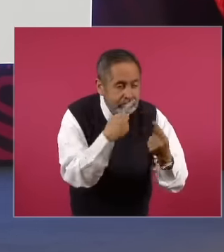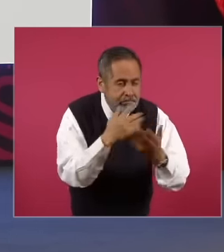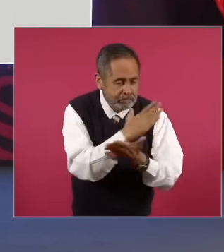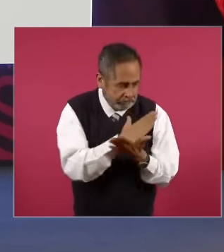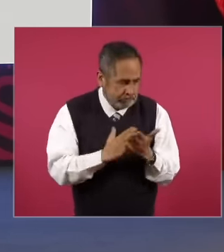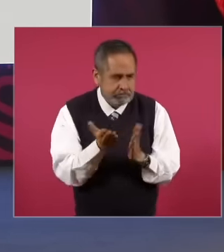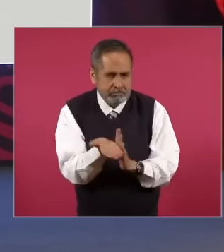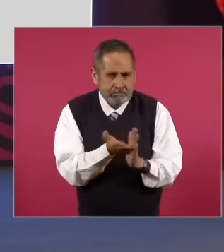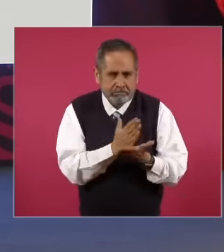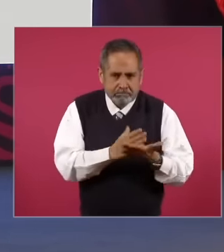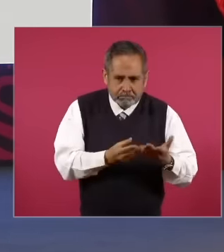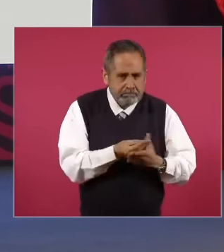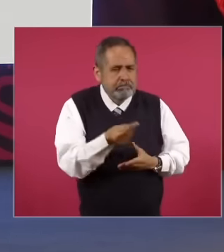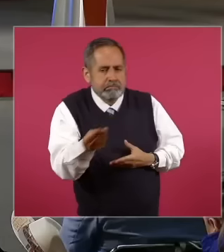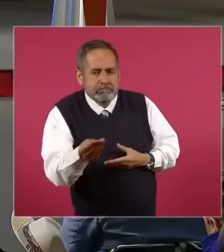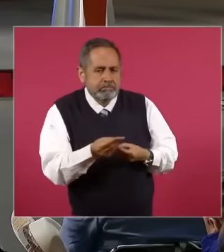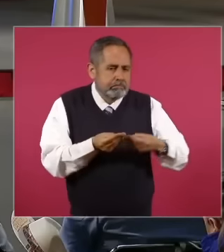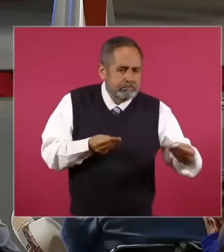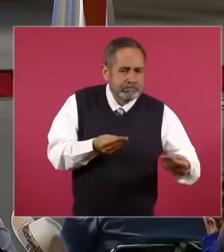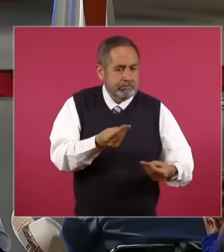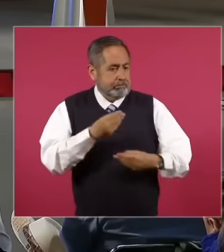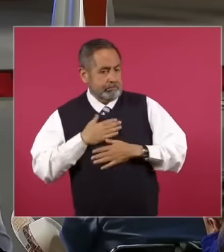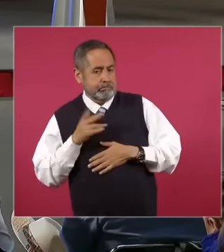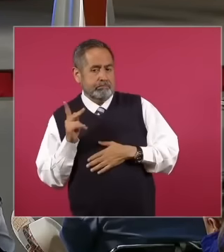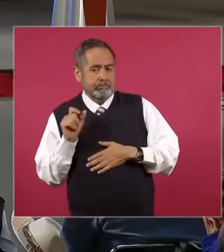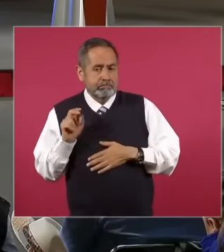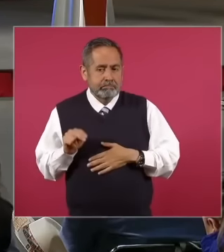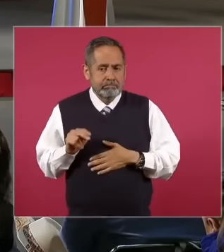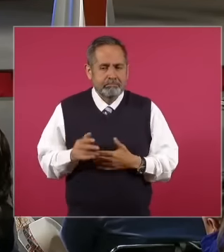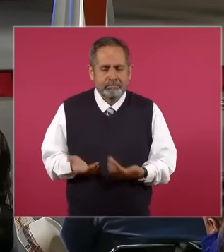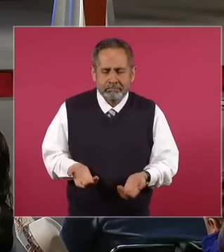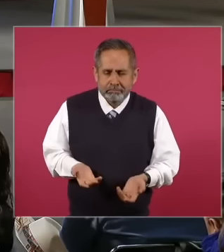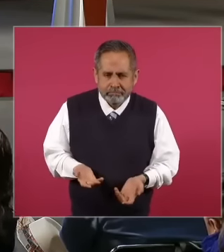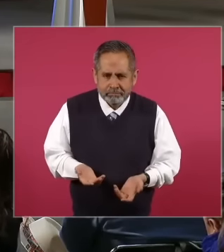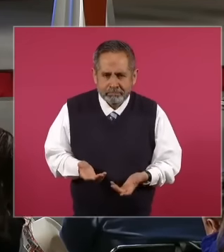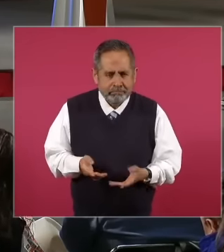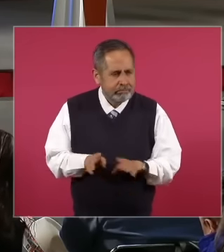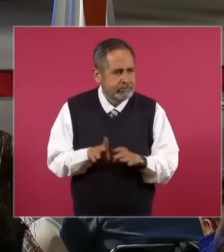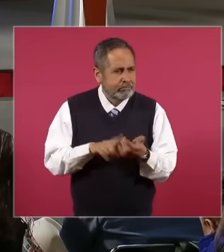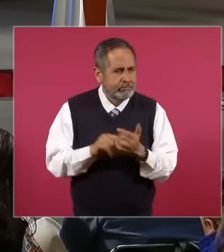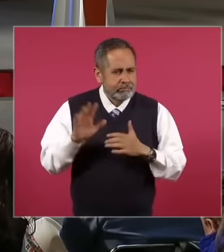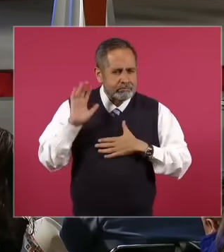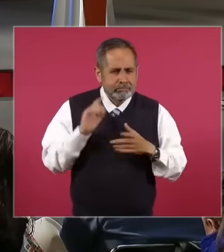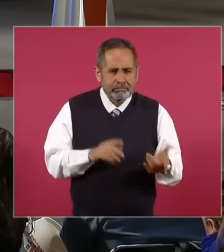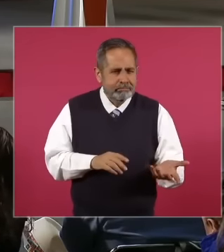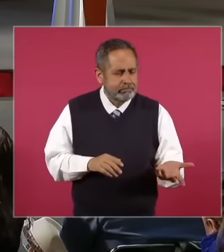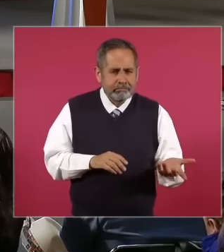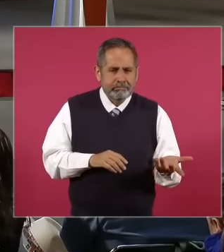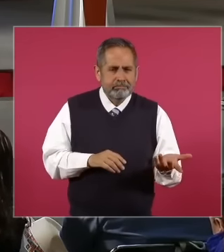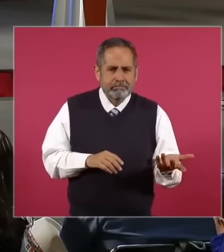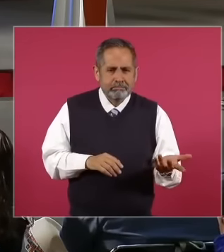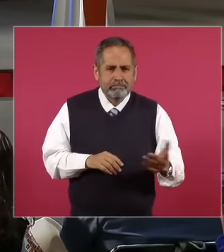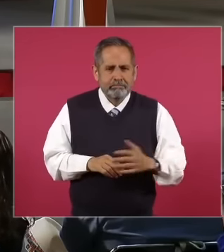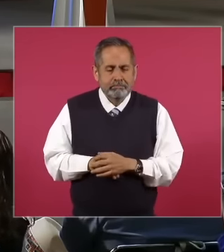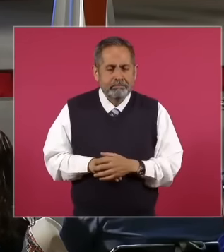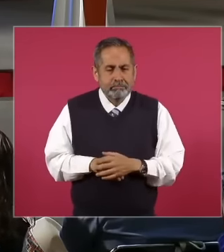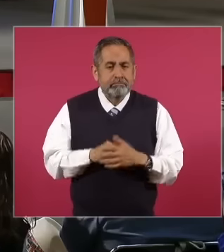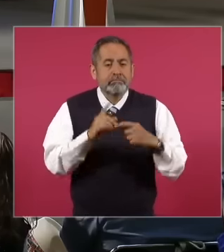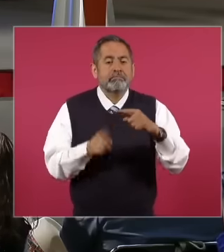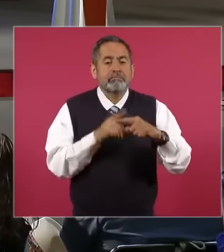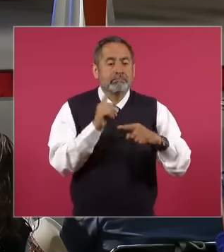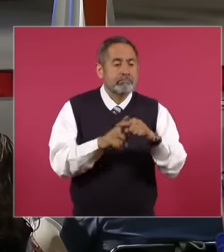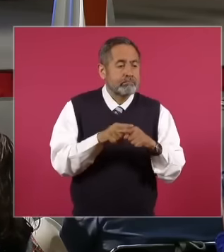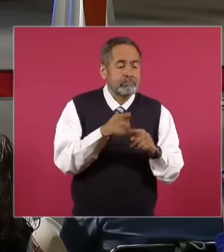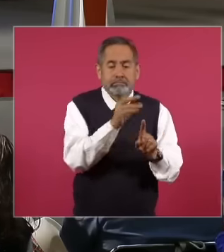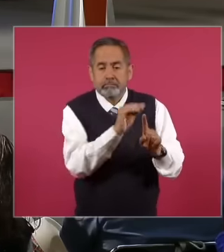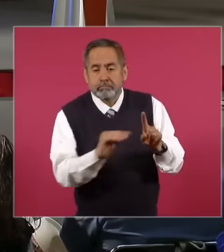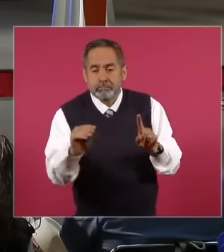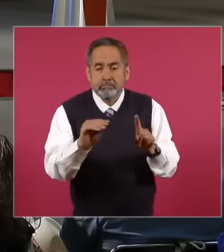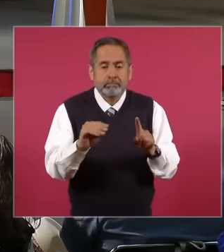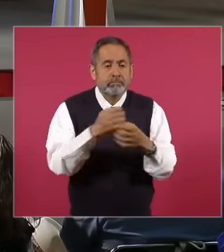bread as part of the commitment plus the education subsystem has not yet been